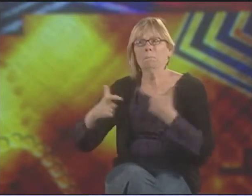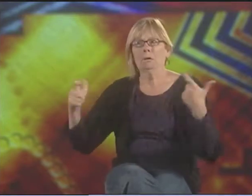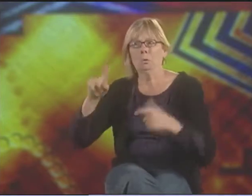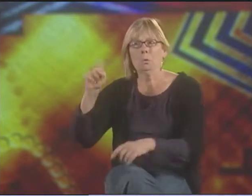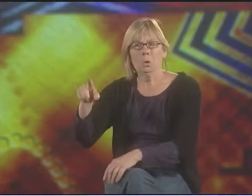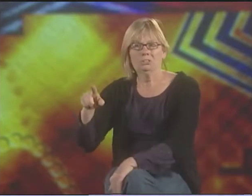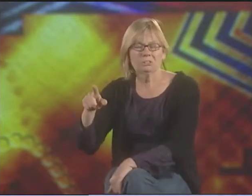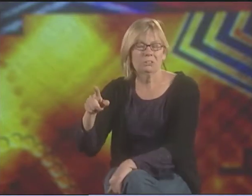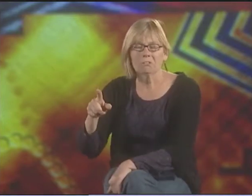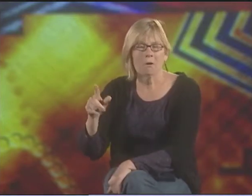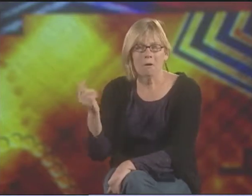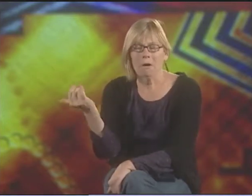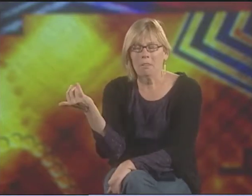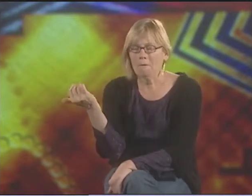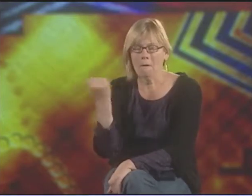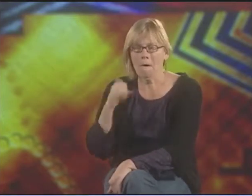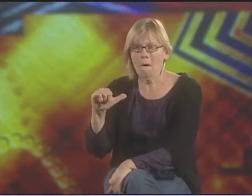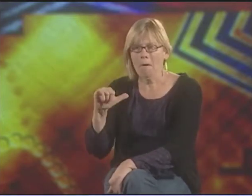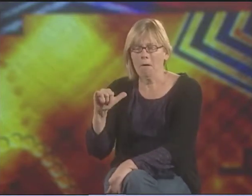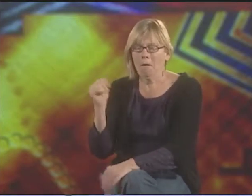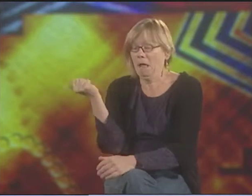THEIR WORK FOR, WHO'S THE AUDIENCE.